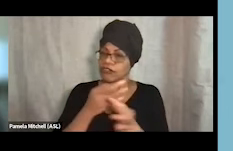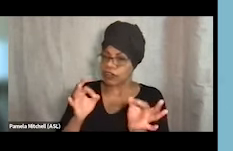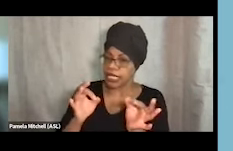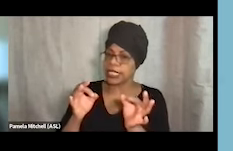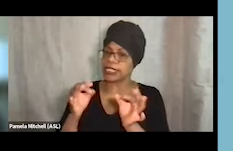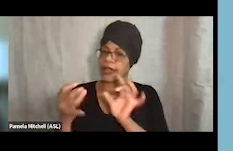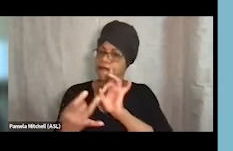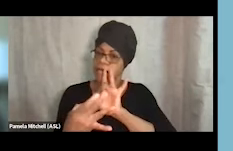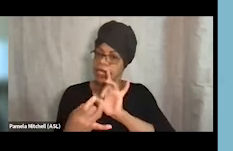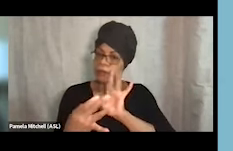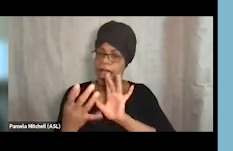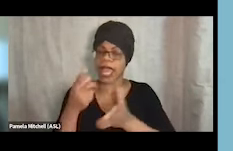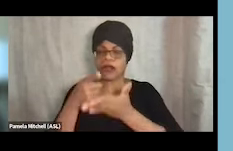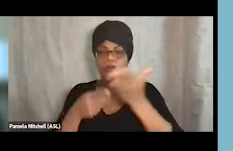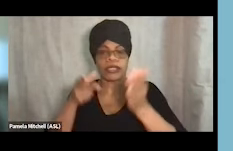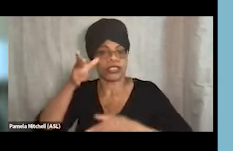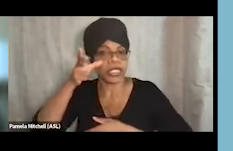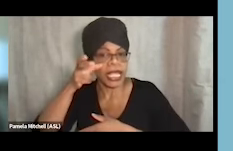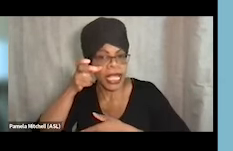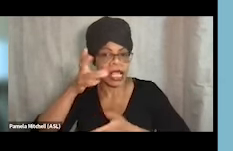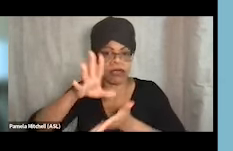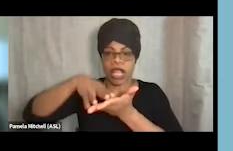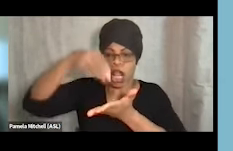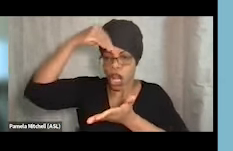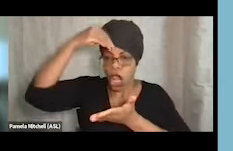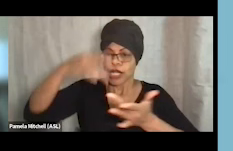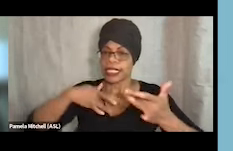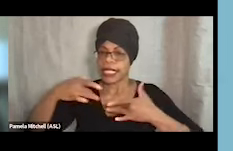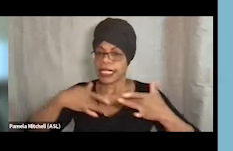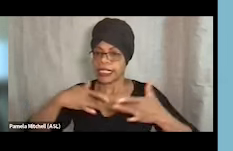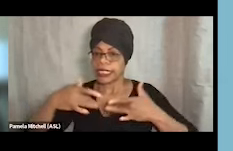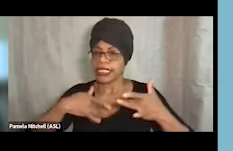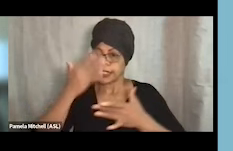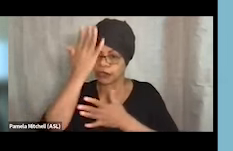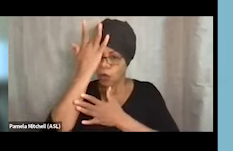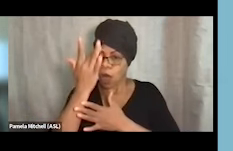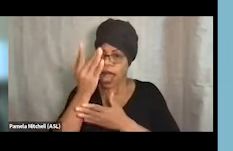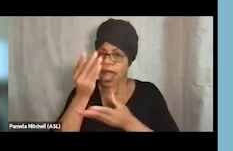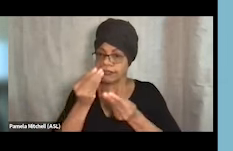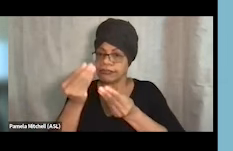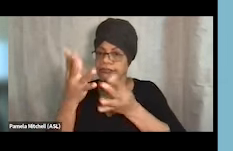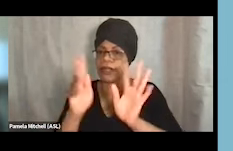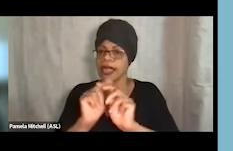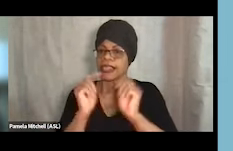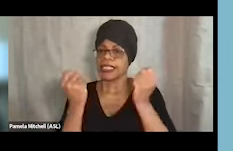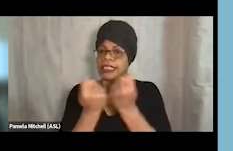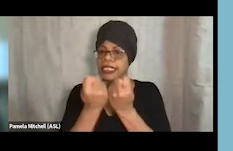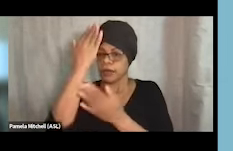something that you're learning that you're excited about to start your way to let our team know your feedback.